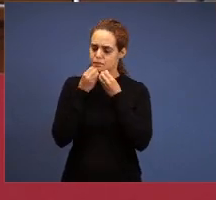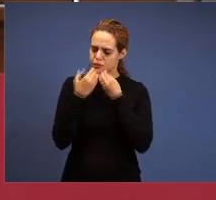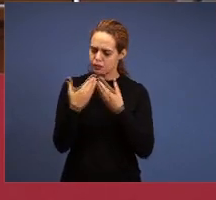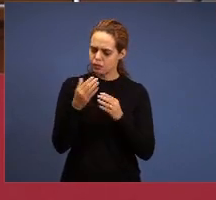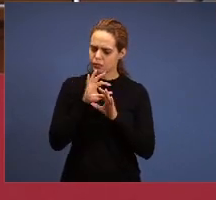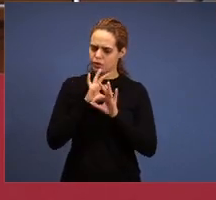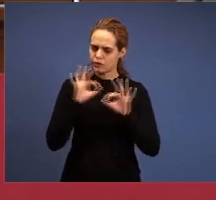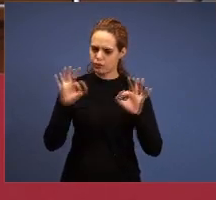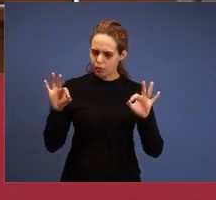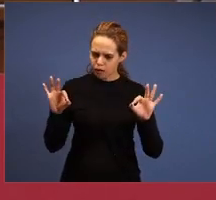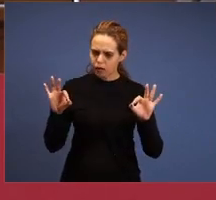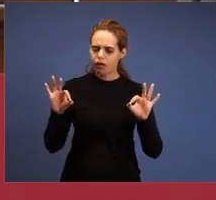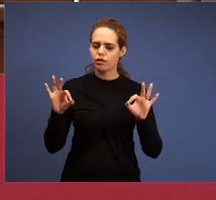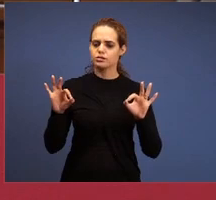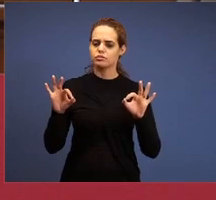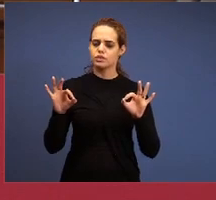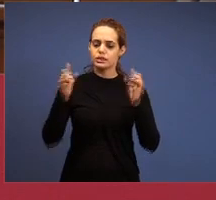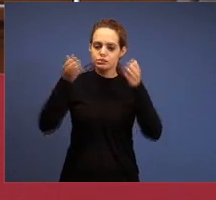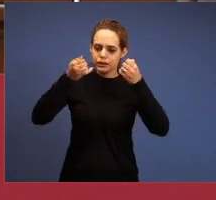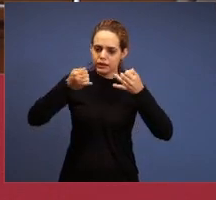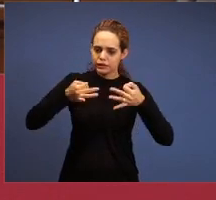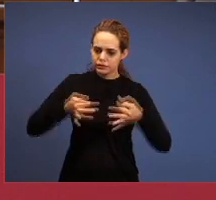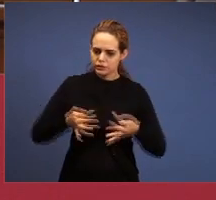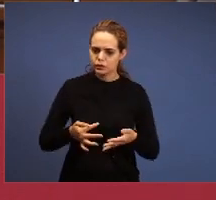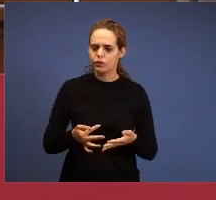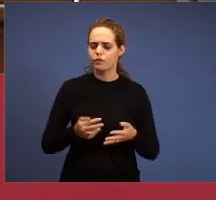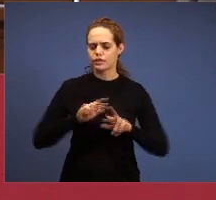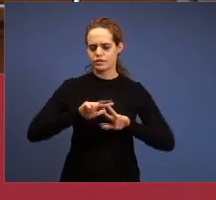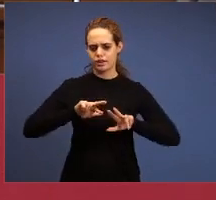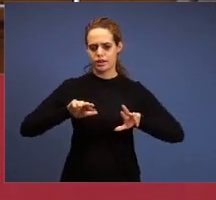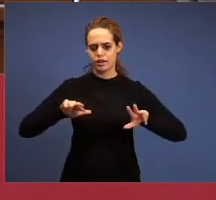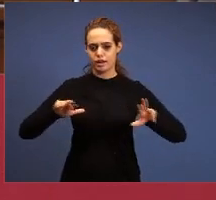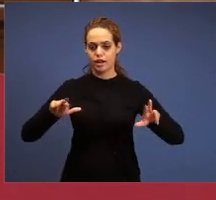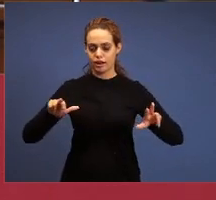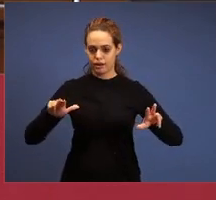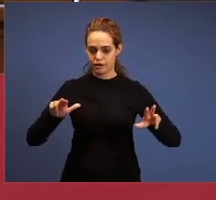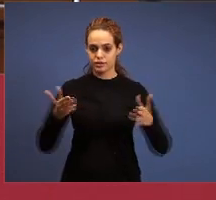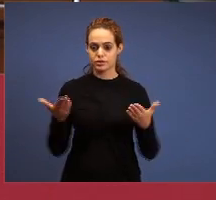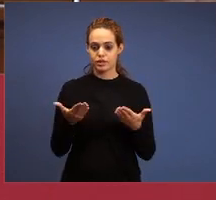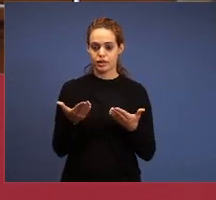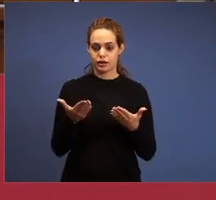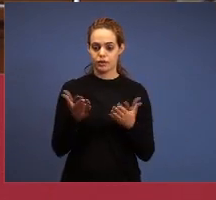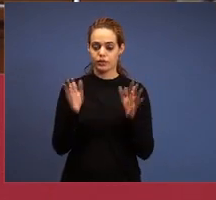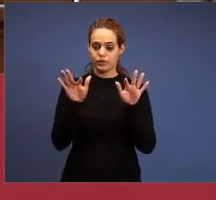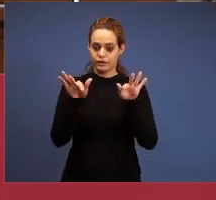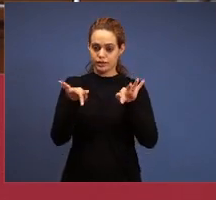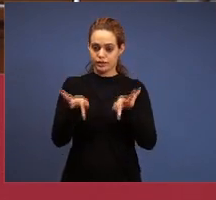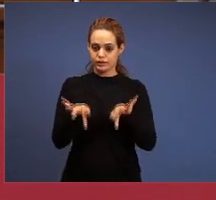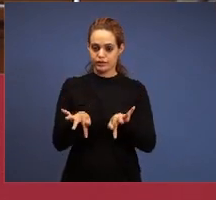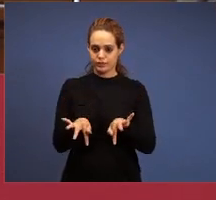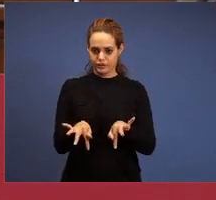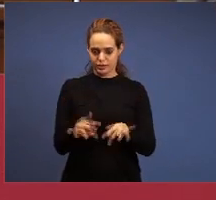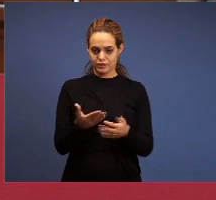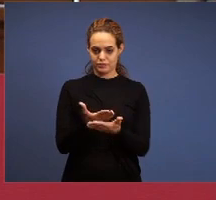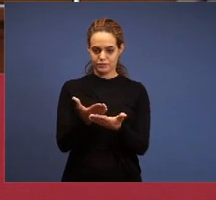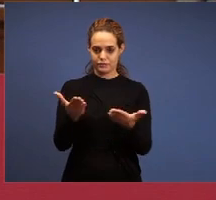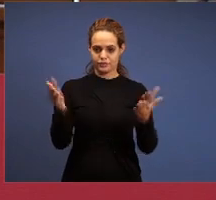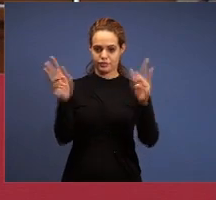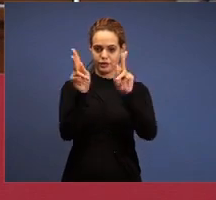various explanations related to the subject, so we finish, wishing to all our brethren the peace of the Lord Jesus.